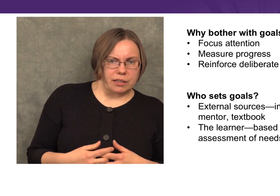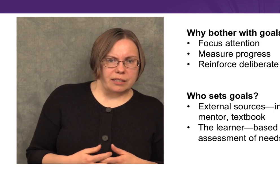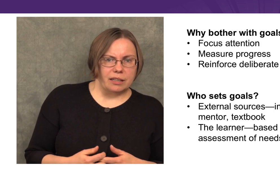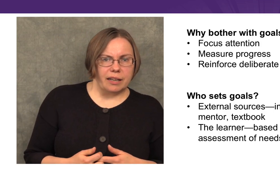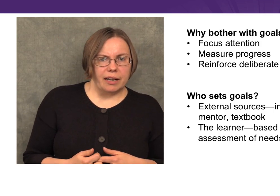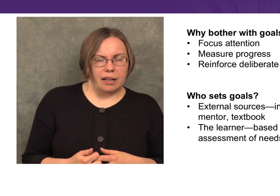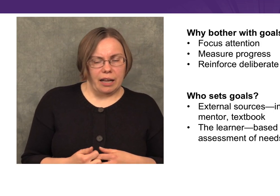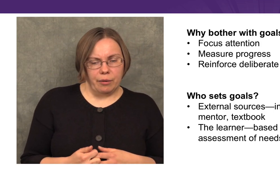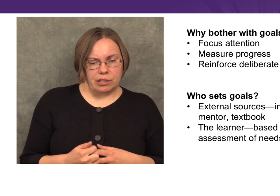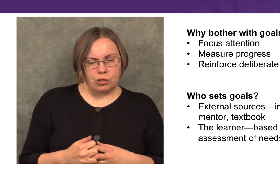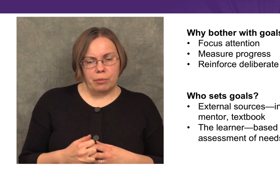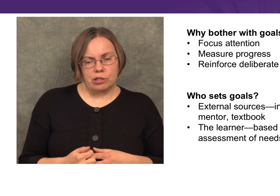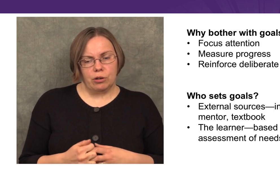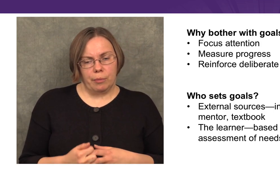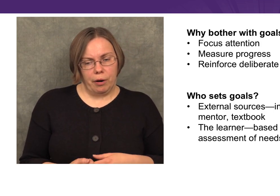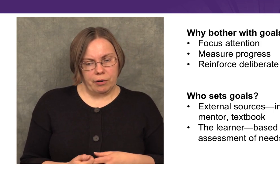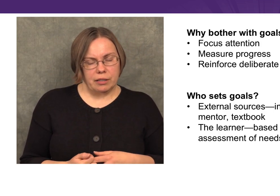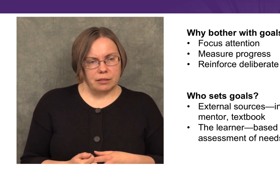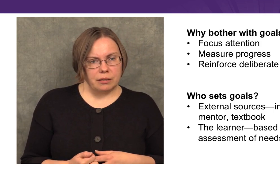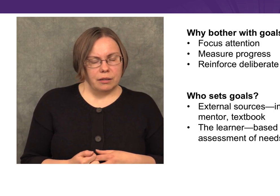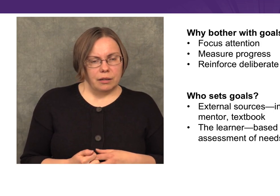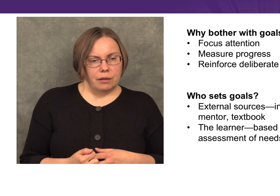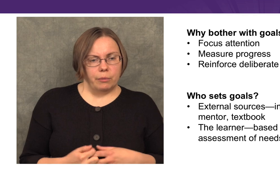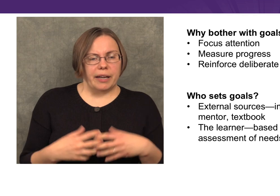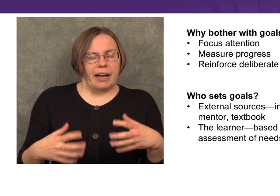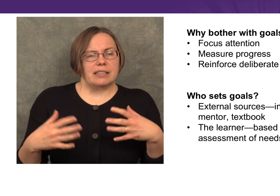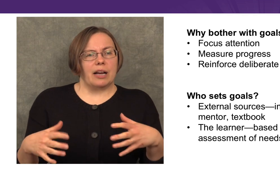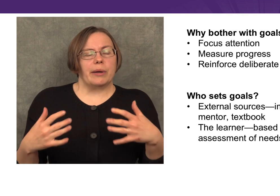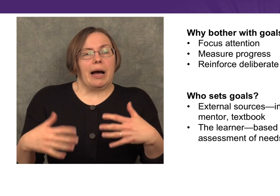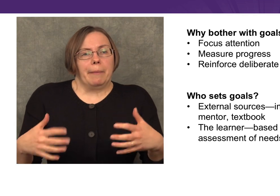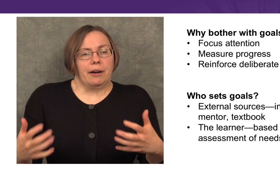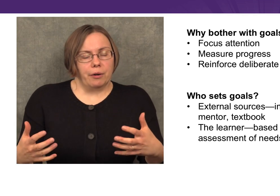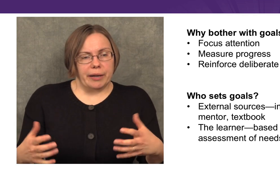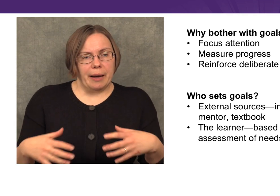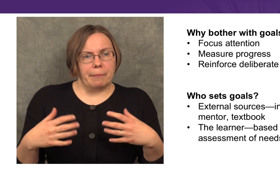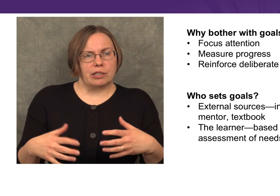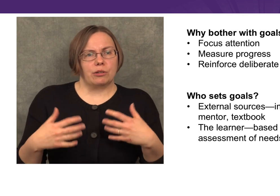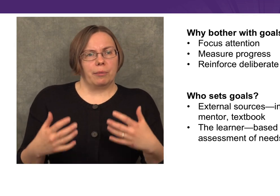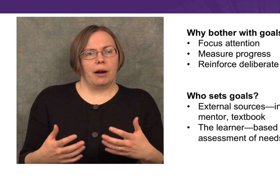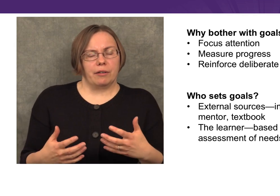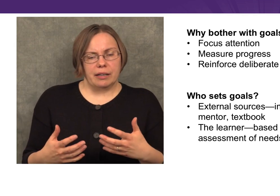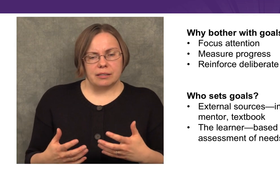is that they allow us to measure our progress. We can’t say we got better, we can’t measure our progress,